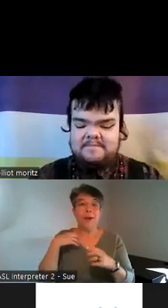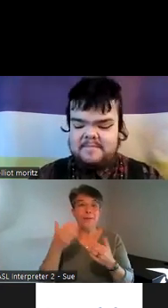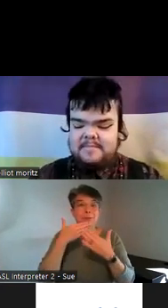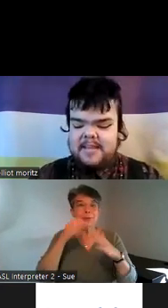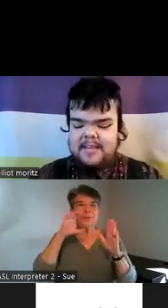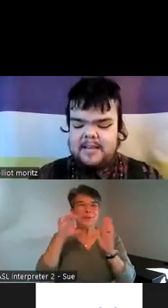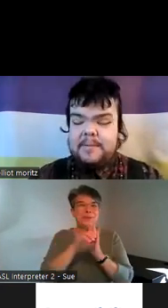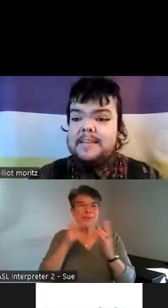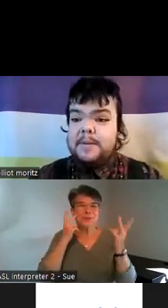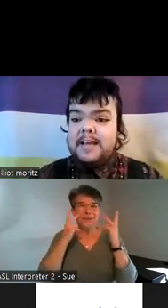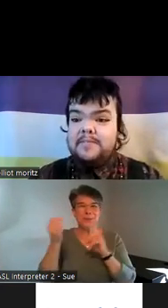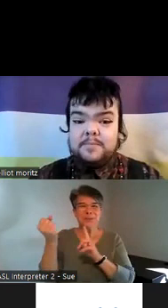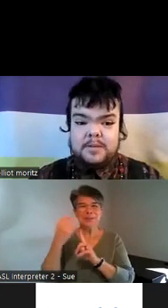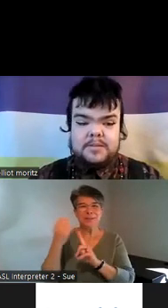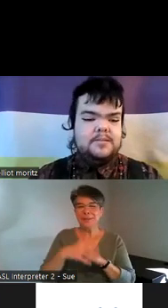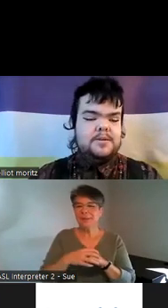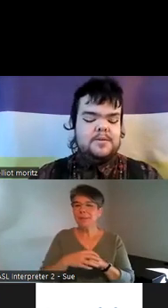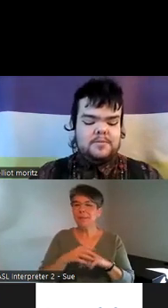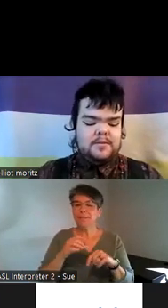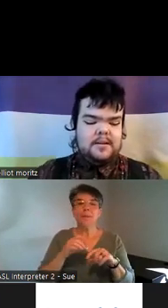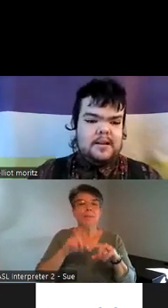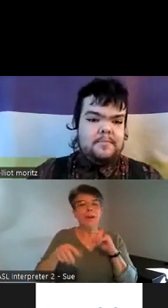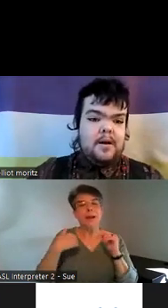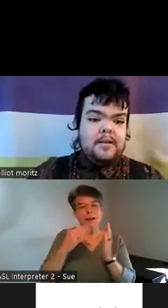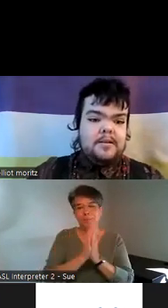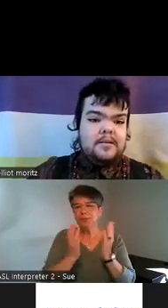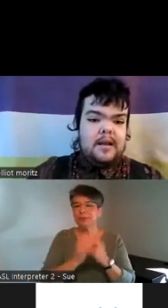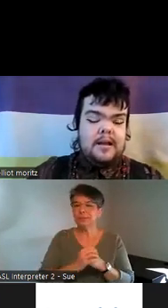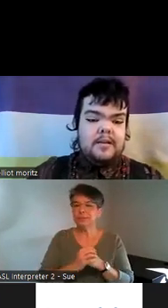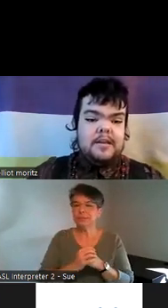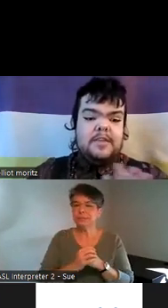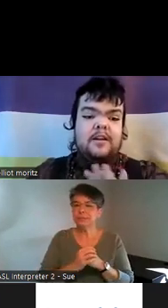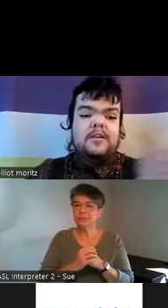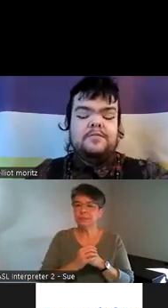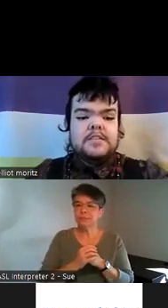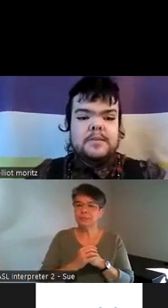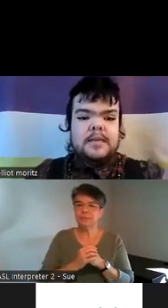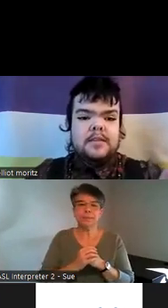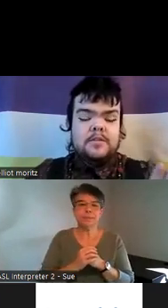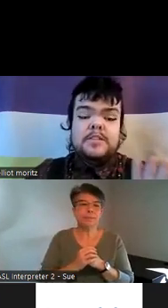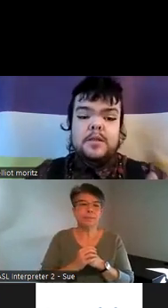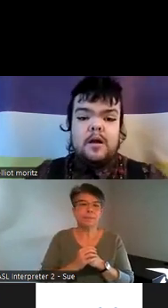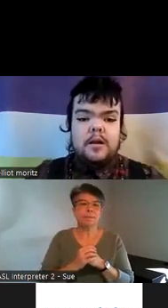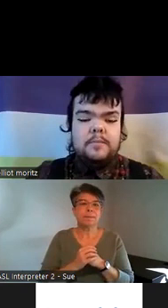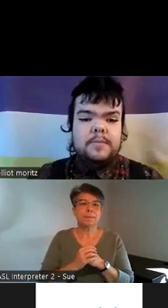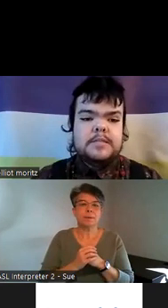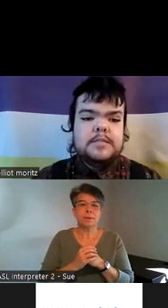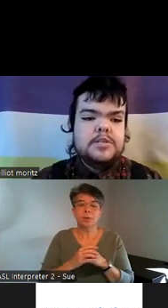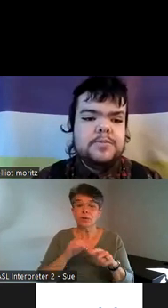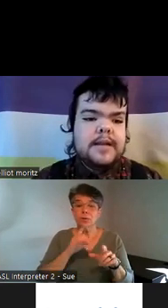um but yes but I have some books so um on they're visibly they're visible on my presentation right